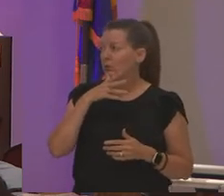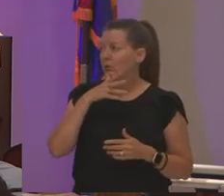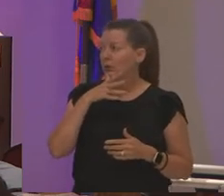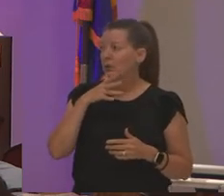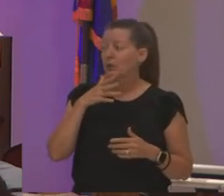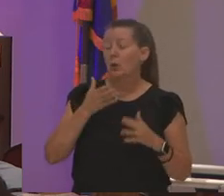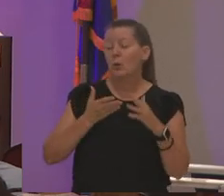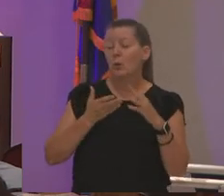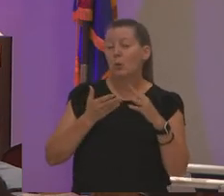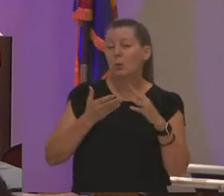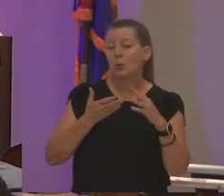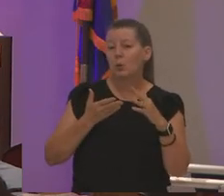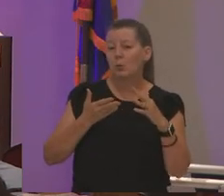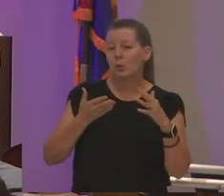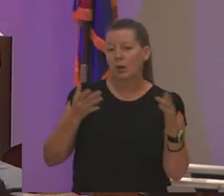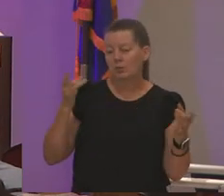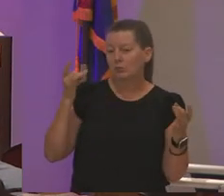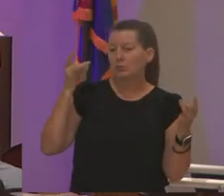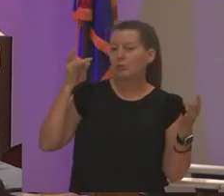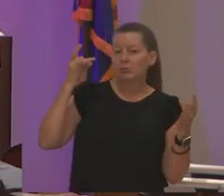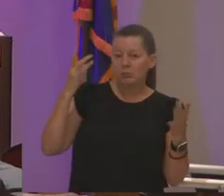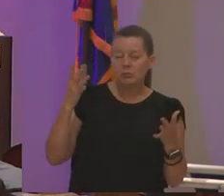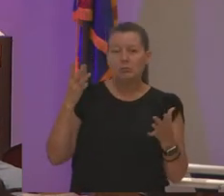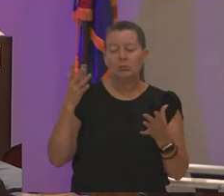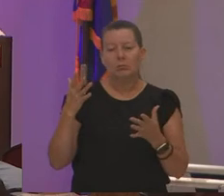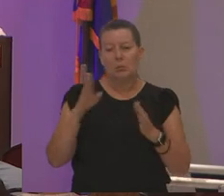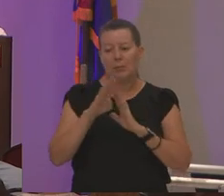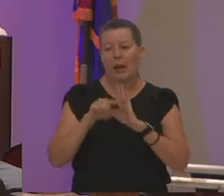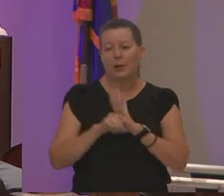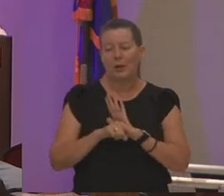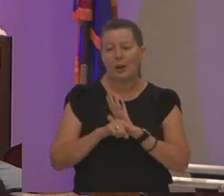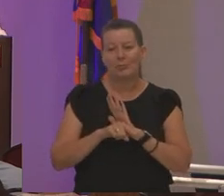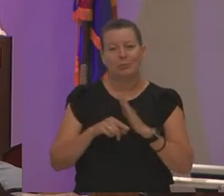very tragic background her daughter is now a college president so the next slide please